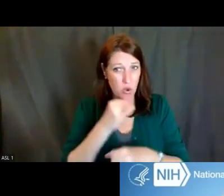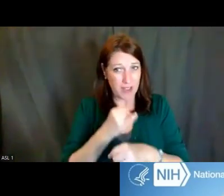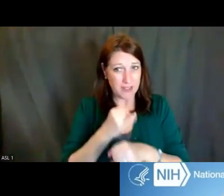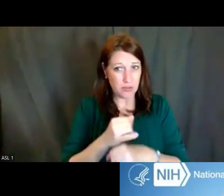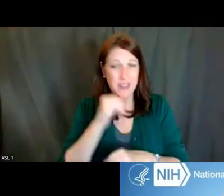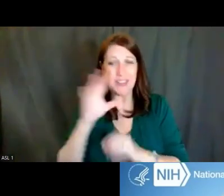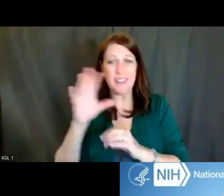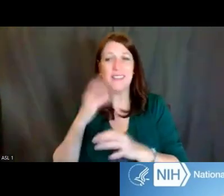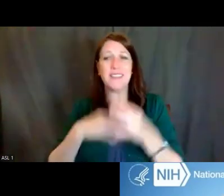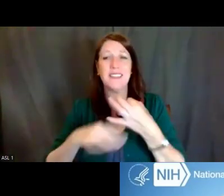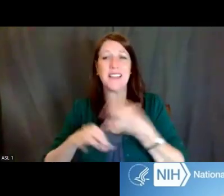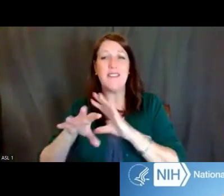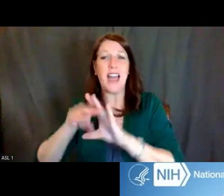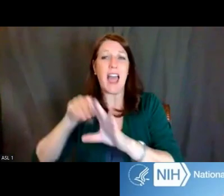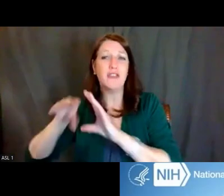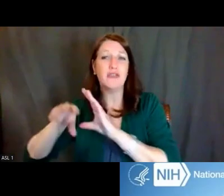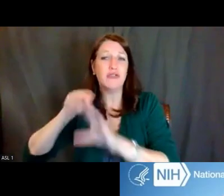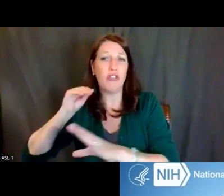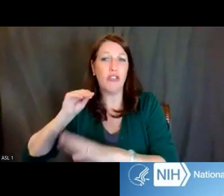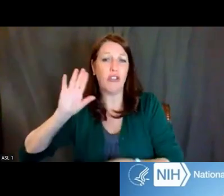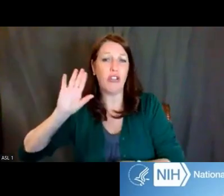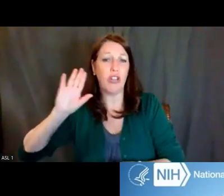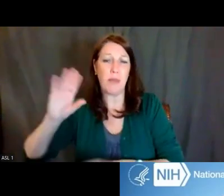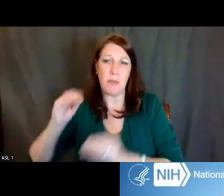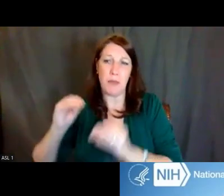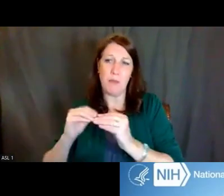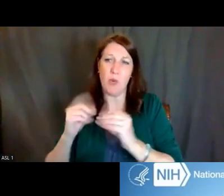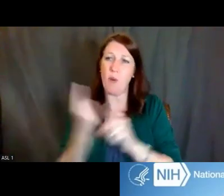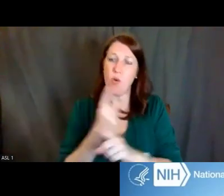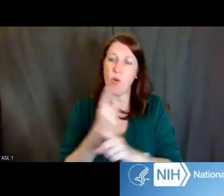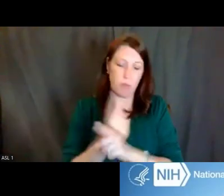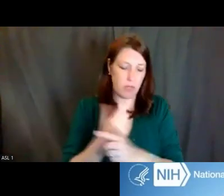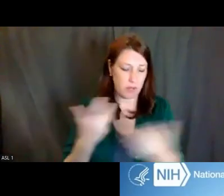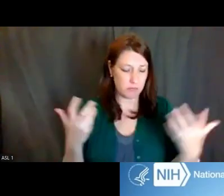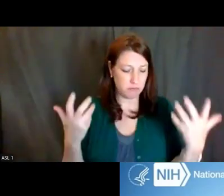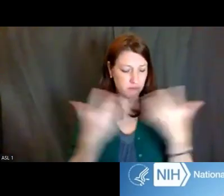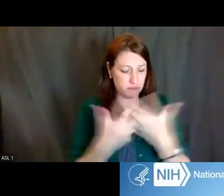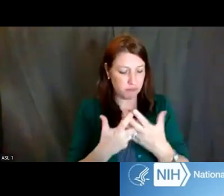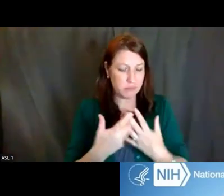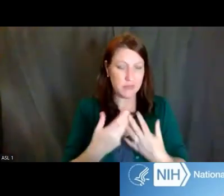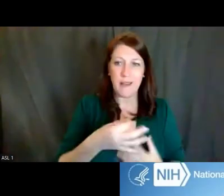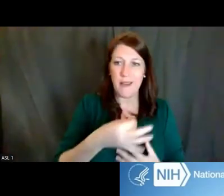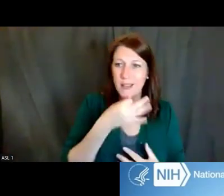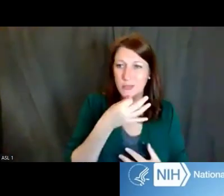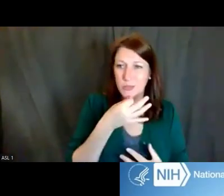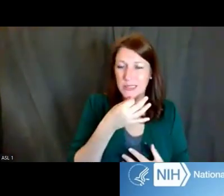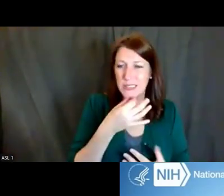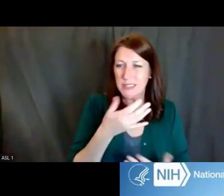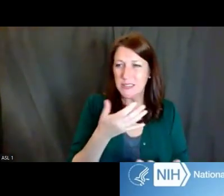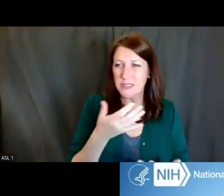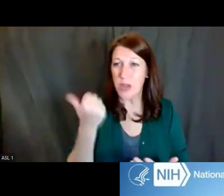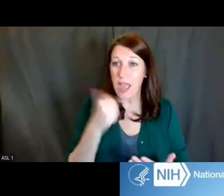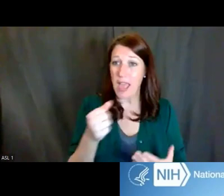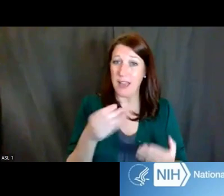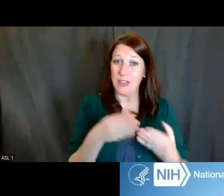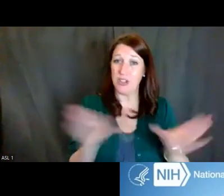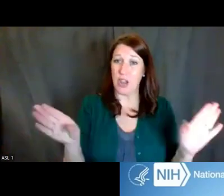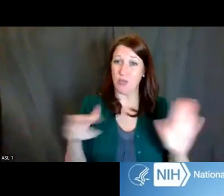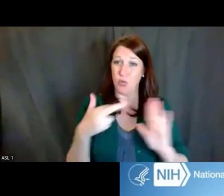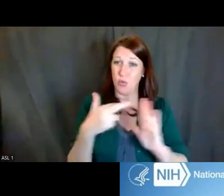who may have more appropriate- matched context expertise? Is there any general rule on what the blend